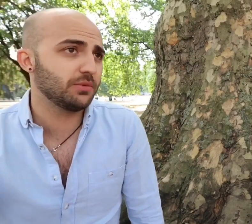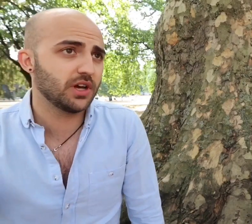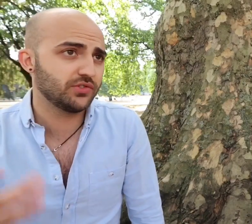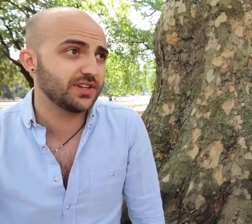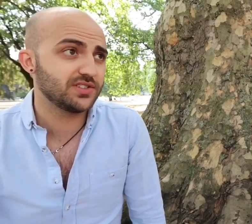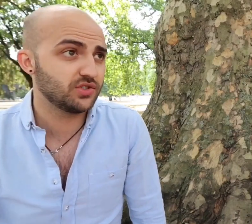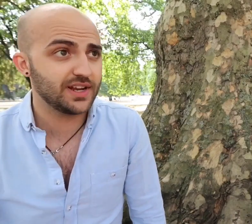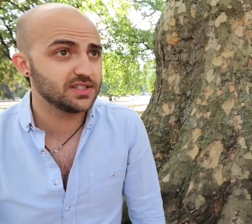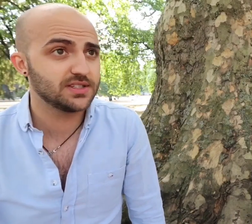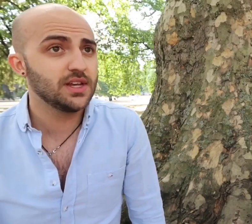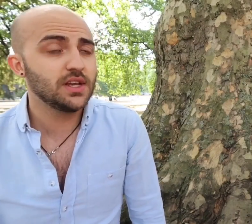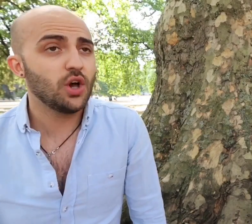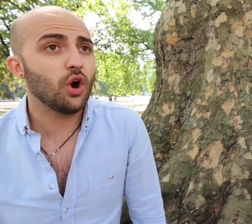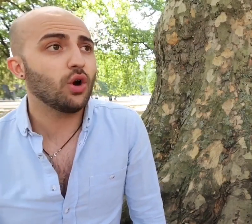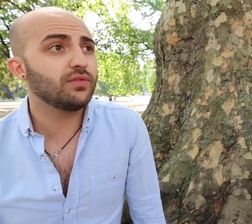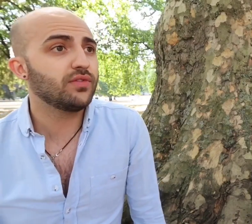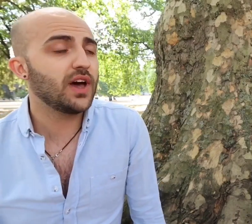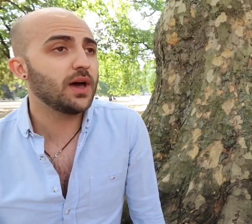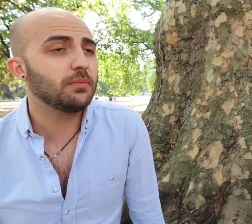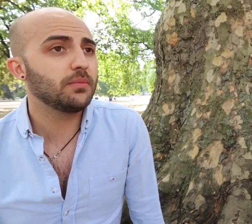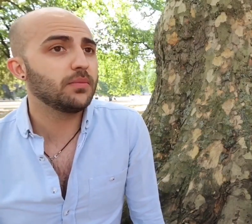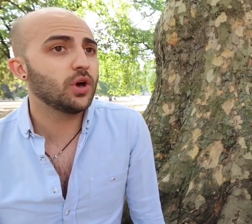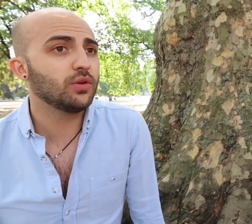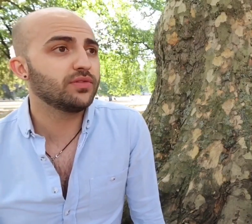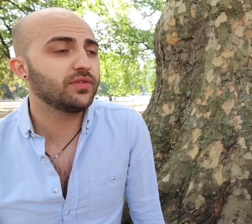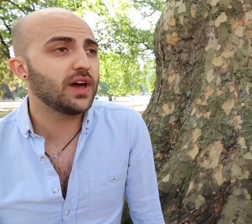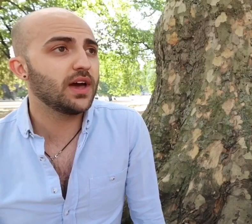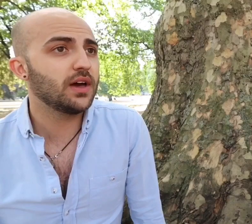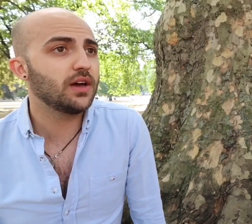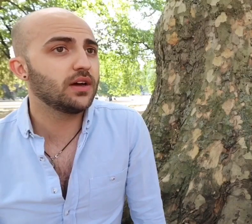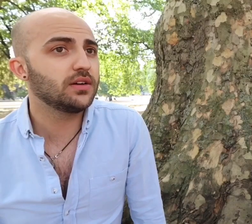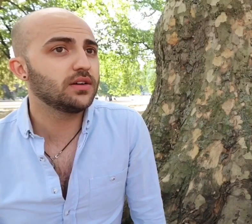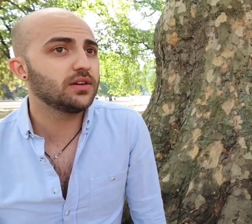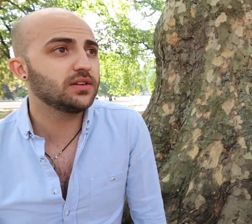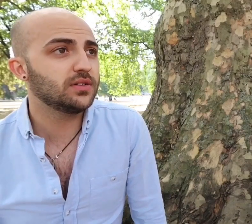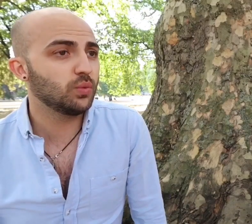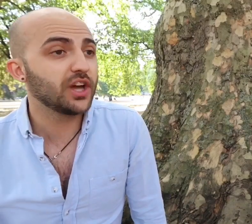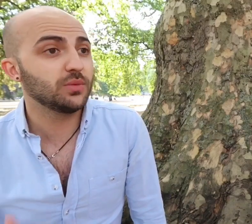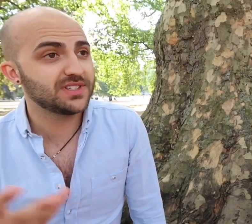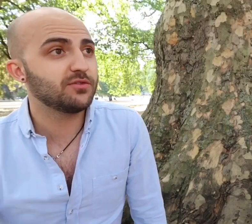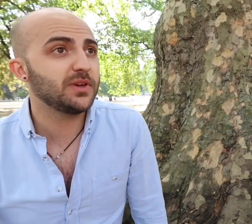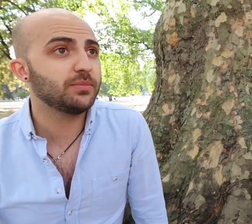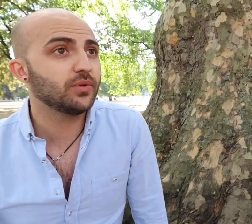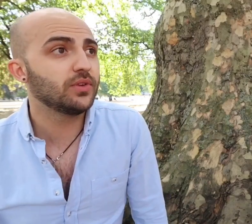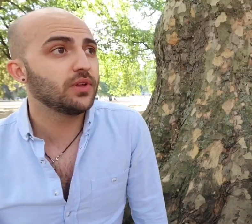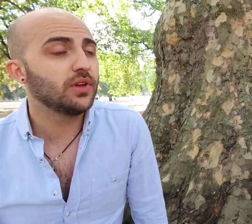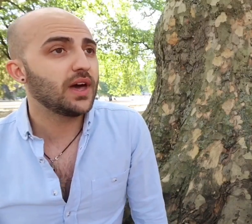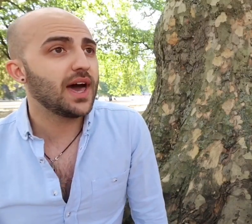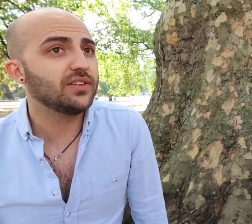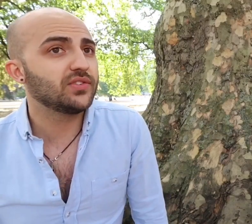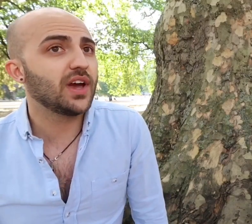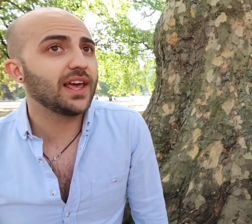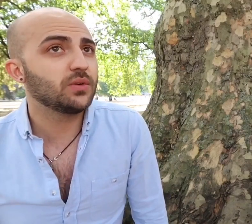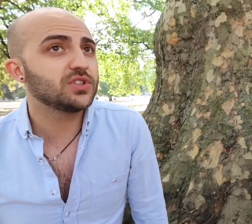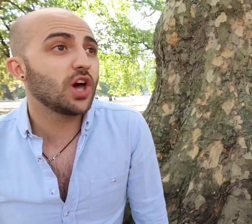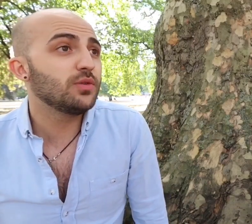with casting directors and directors on working with Deaf people and sign language so hopefully